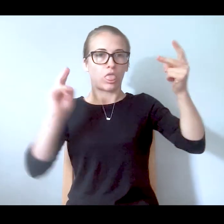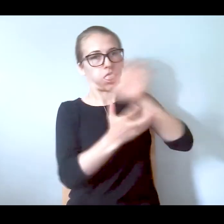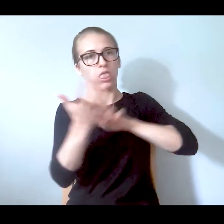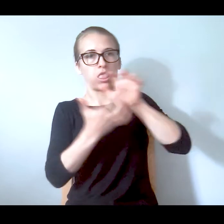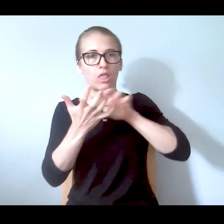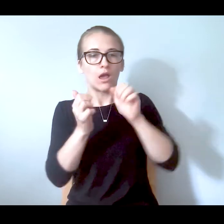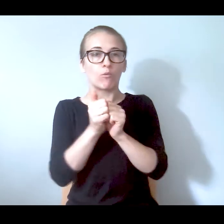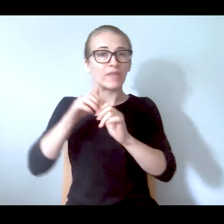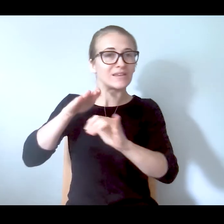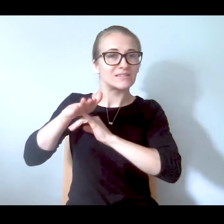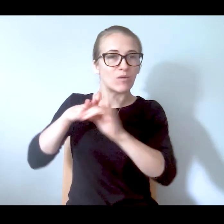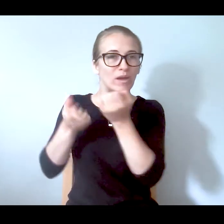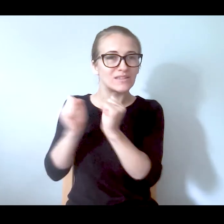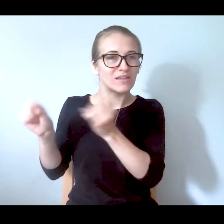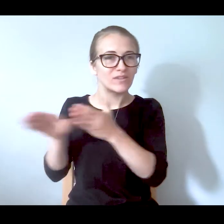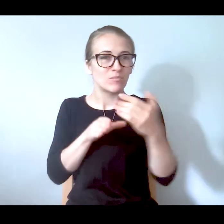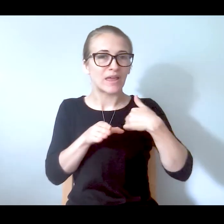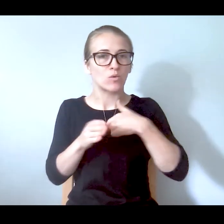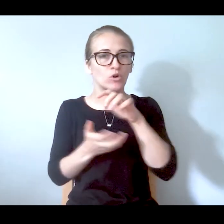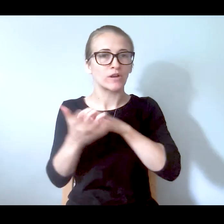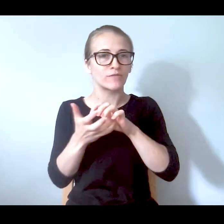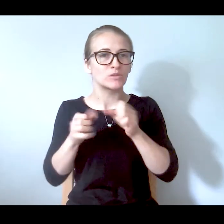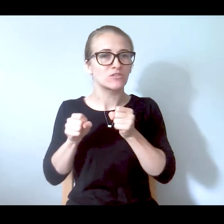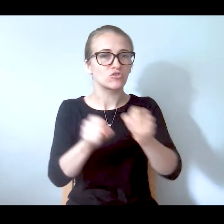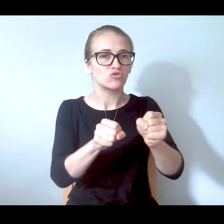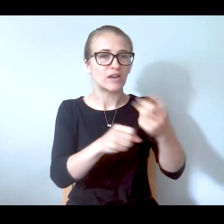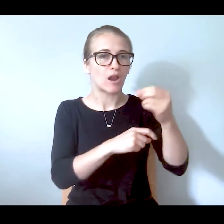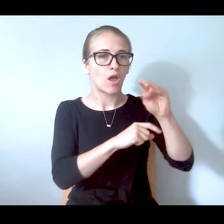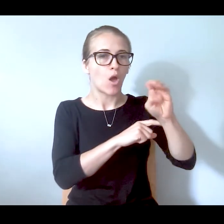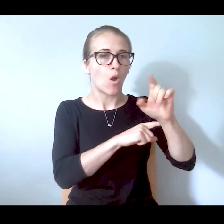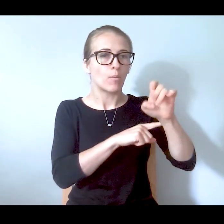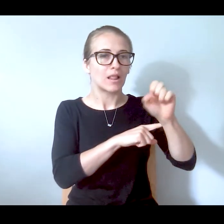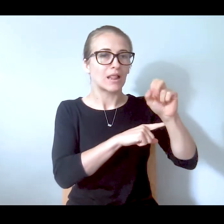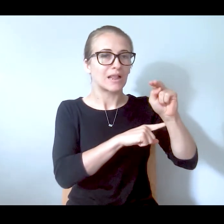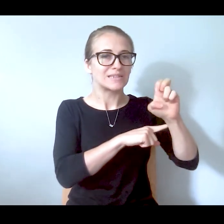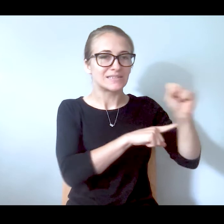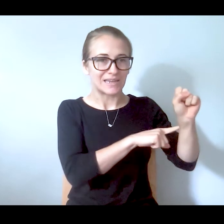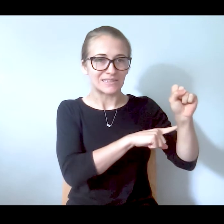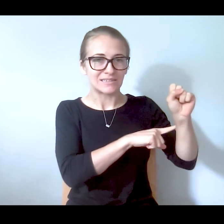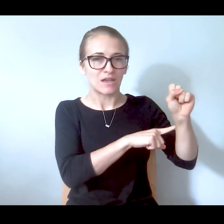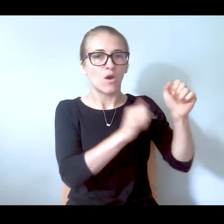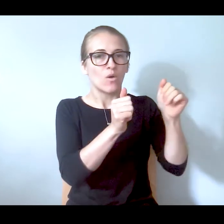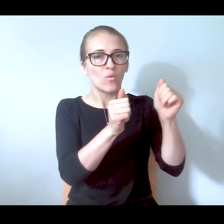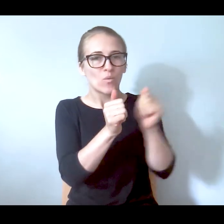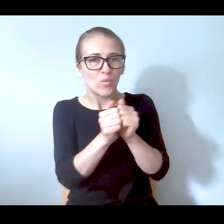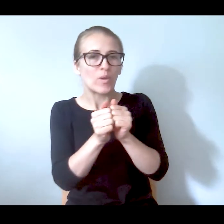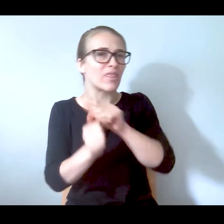we're conflating street homelessness, which is a public health crisis, we're a conflating mental